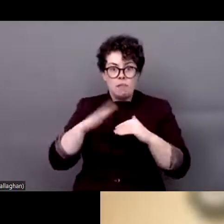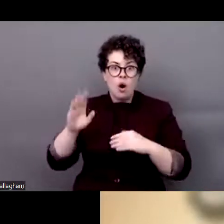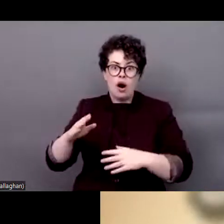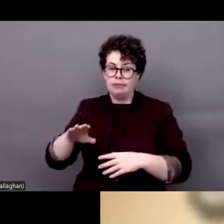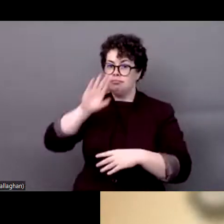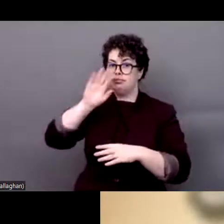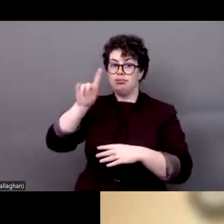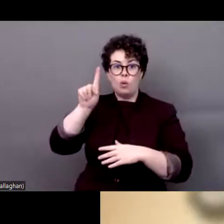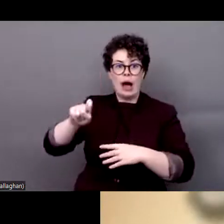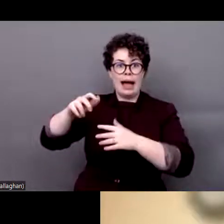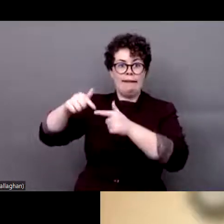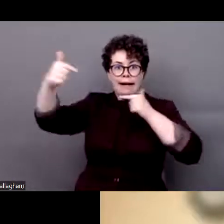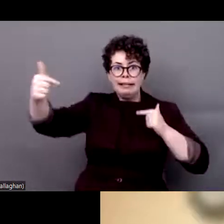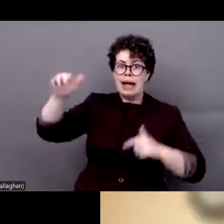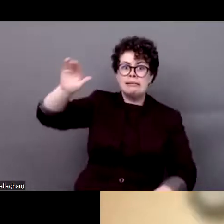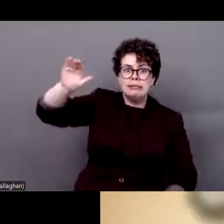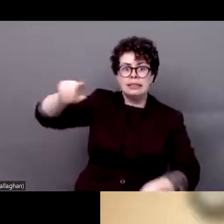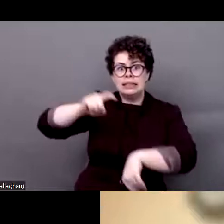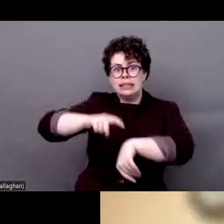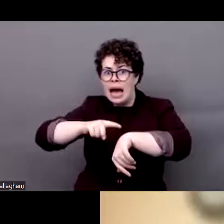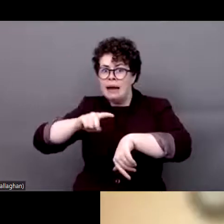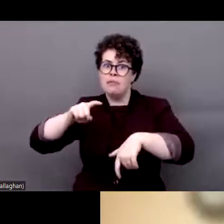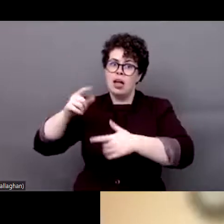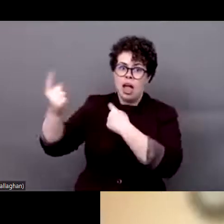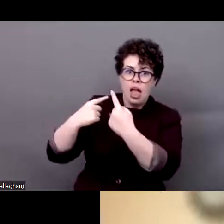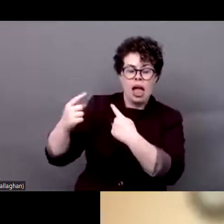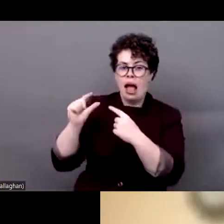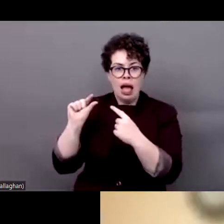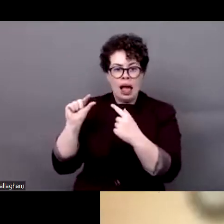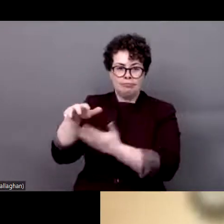is virtual/remote. However, we managed to